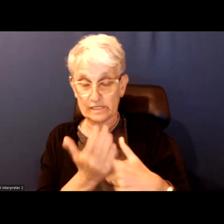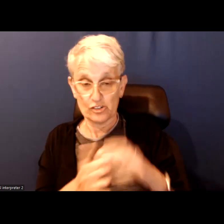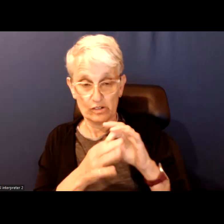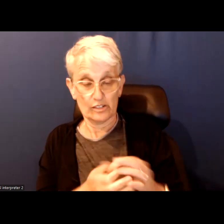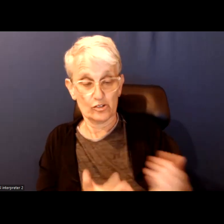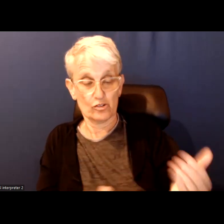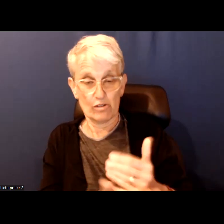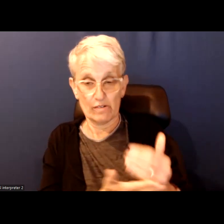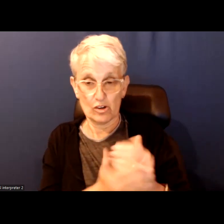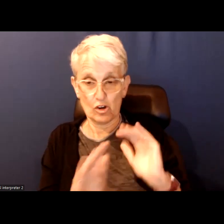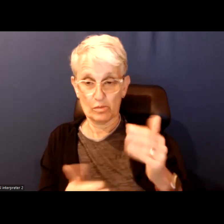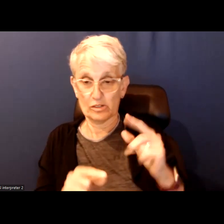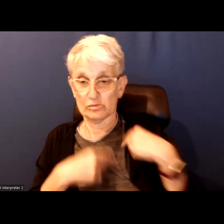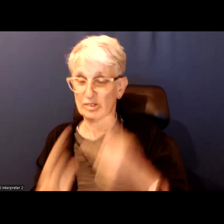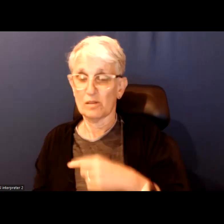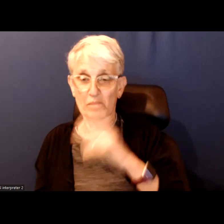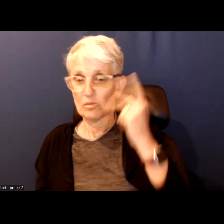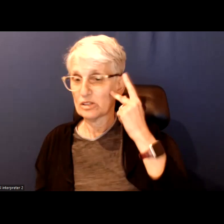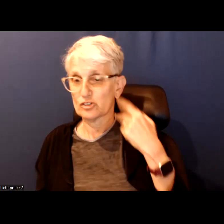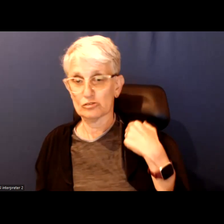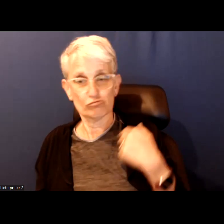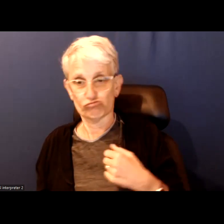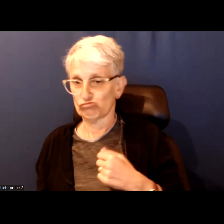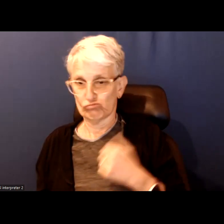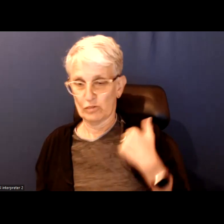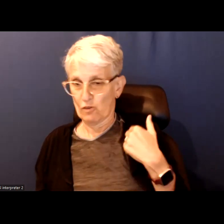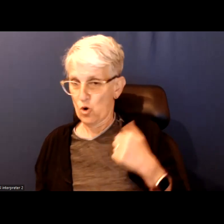past it was really hard to get politicians to talk about in the past.